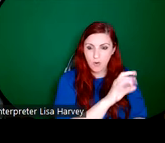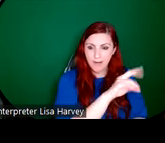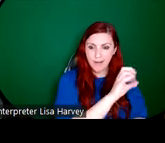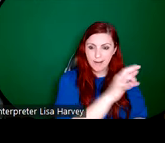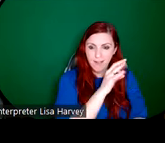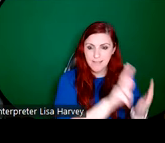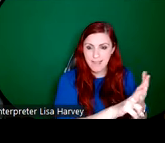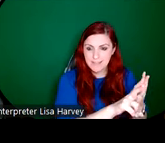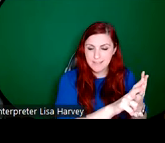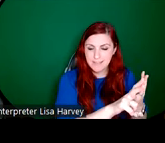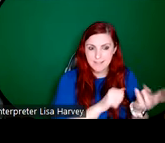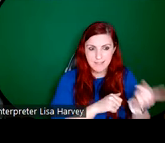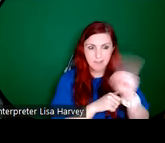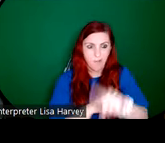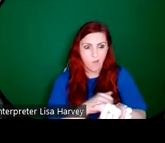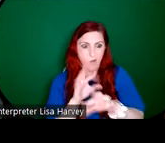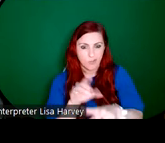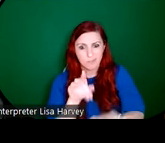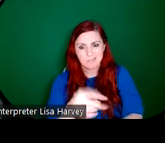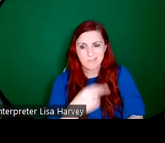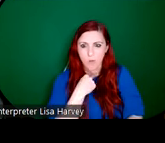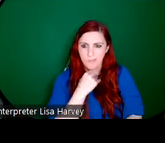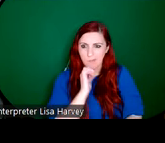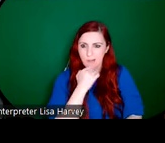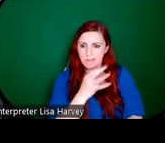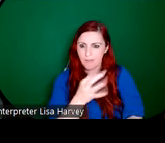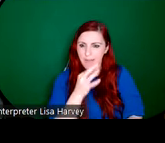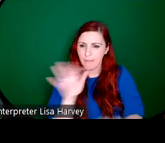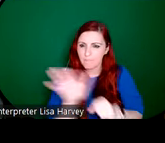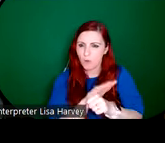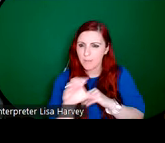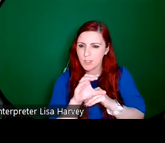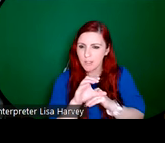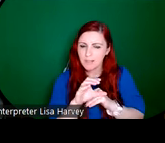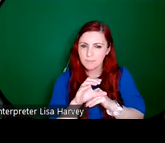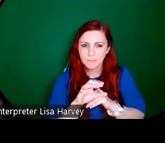no doubt disappointed by this development. And we get a sense of their kind of